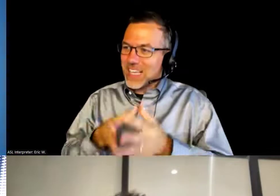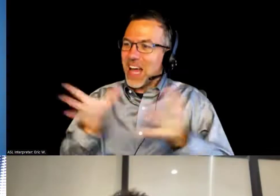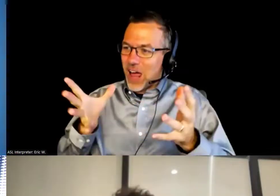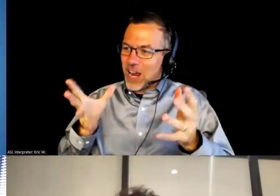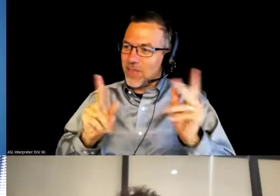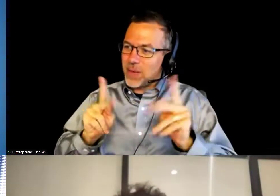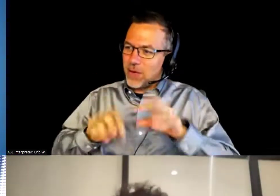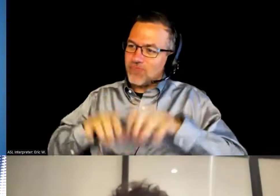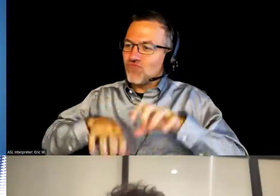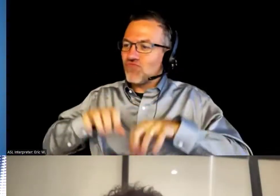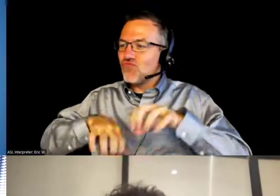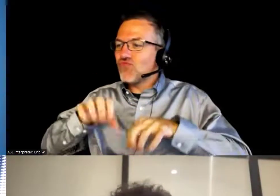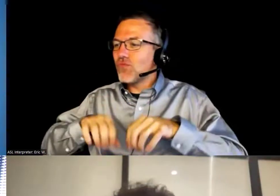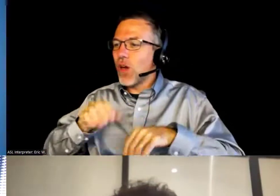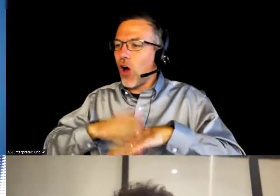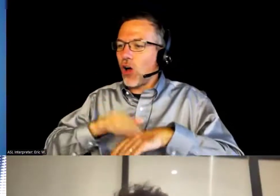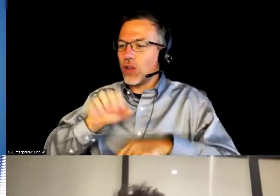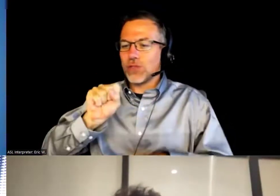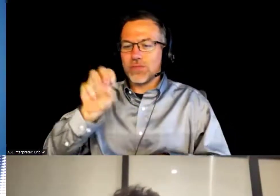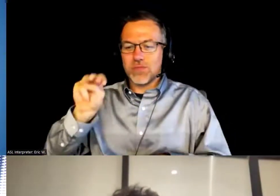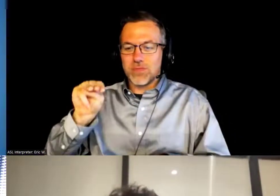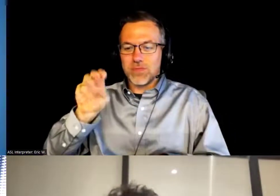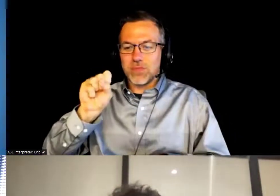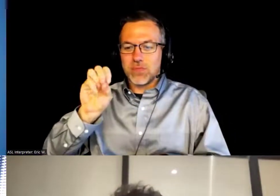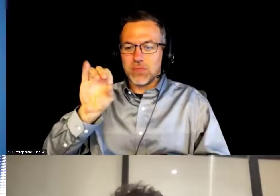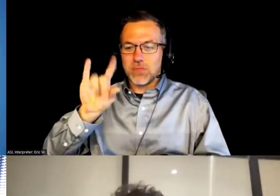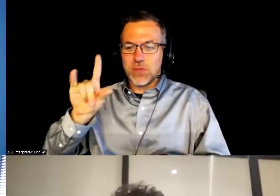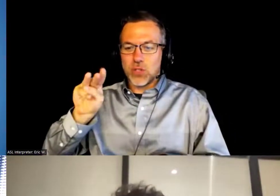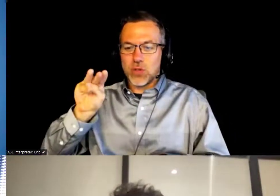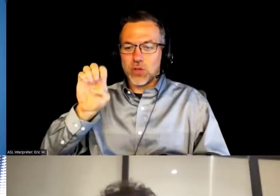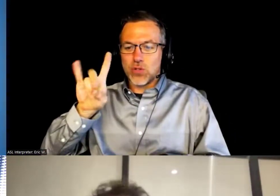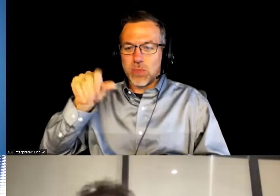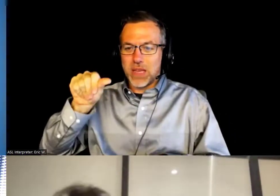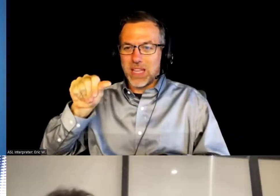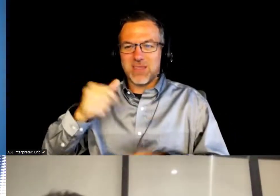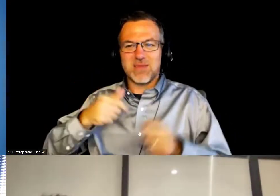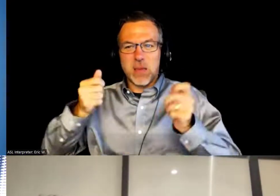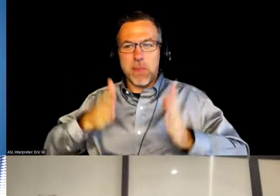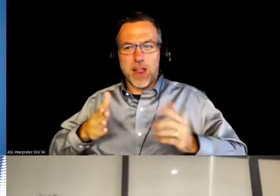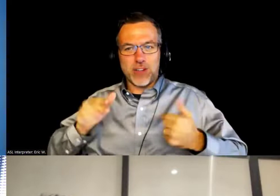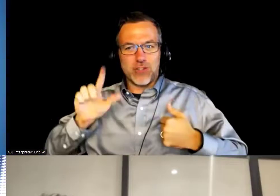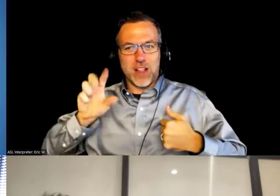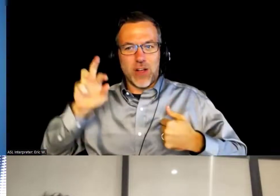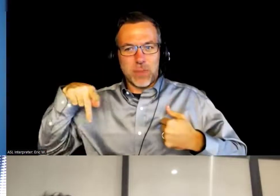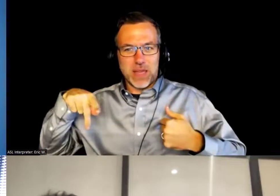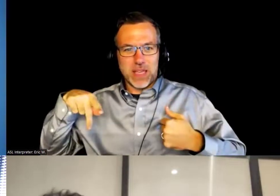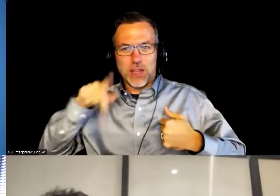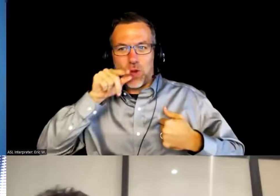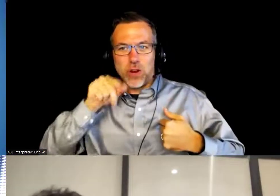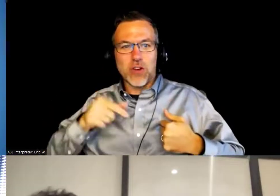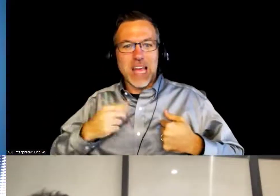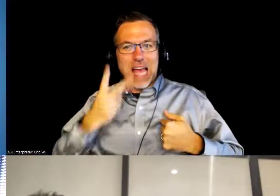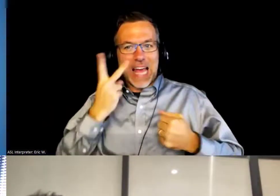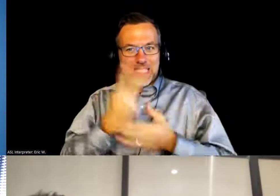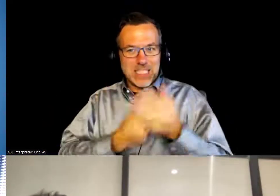and the manager for the LRP Twitter account, so and I see both of you who help us out,